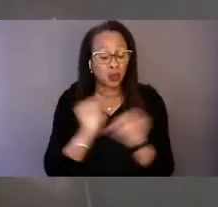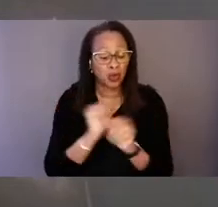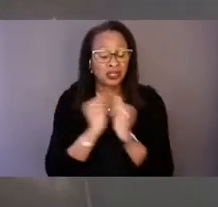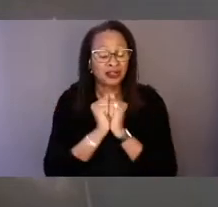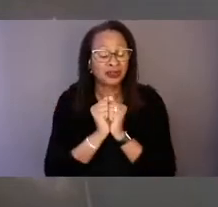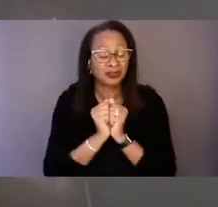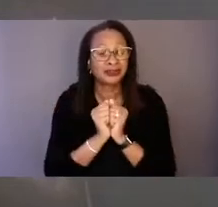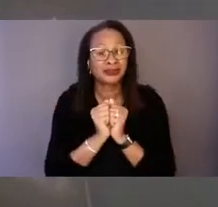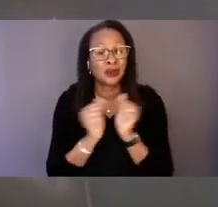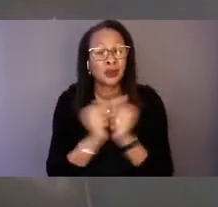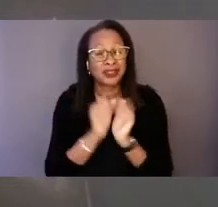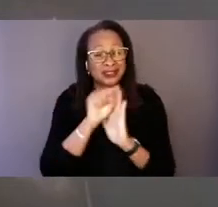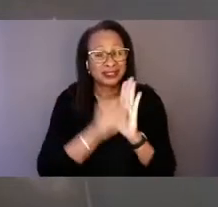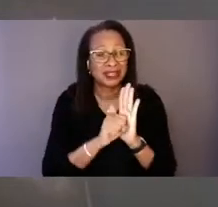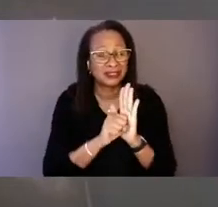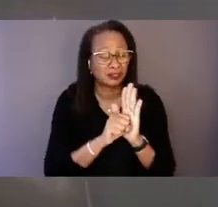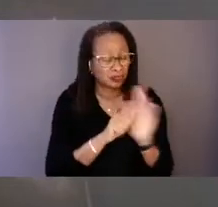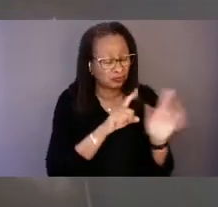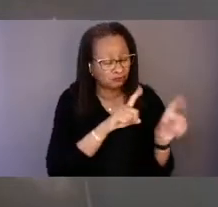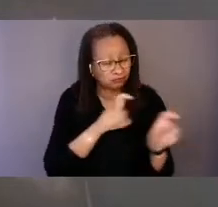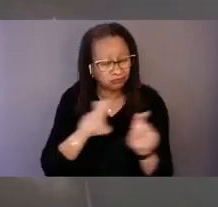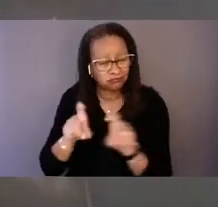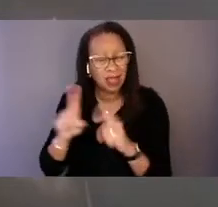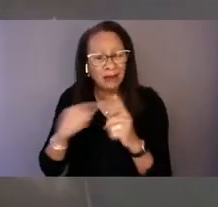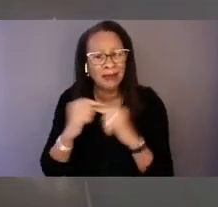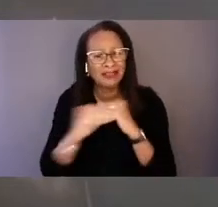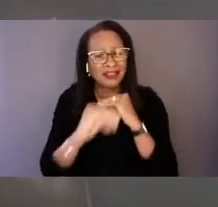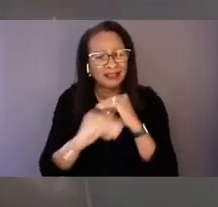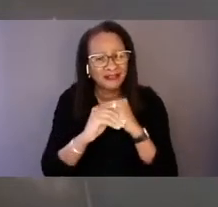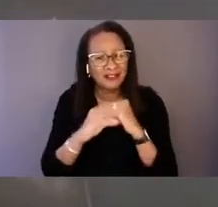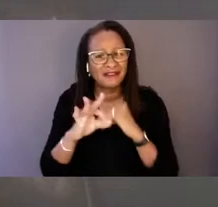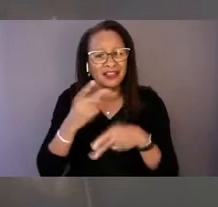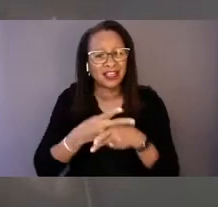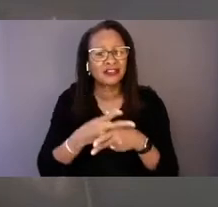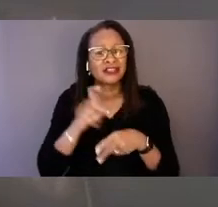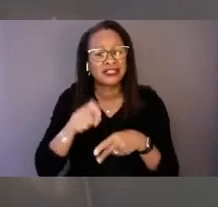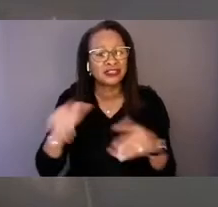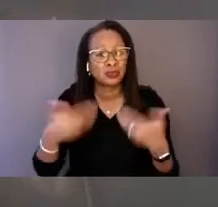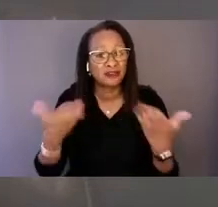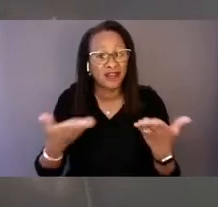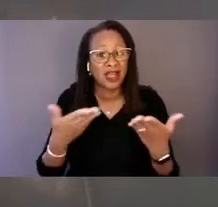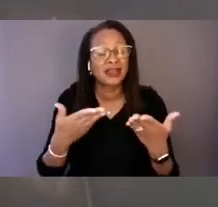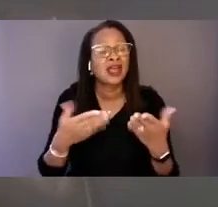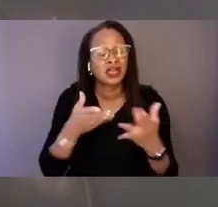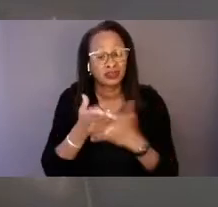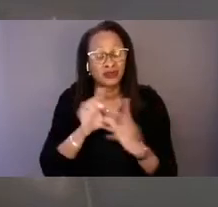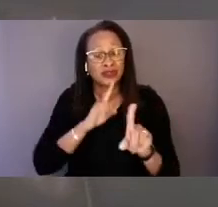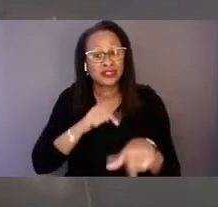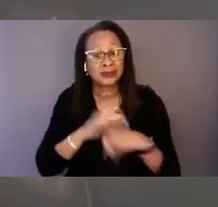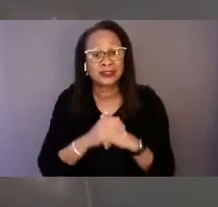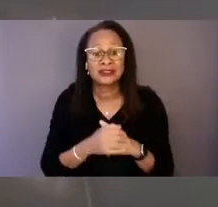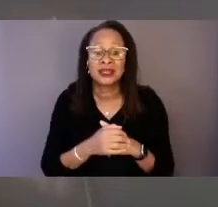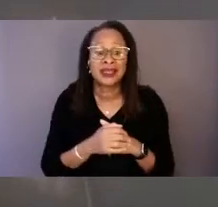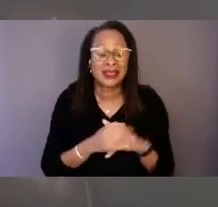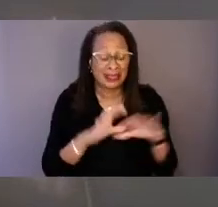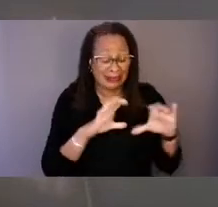through responsive crisis programs. Beacon's team of experts includes individuals with clinical and lived experiences